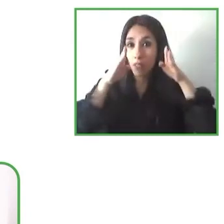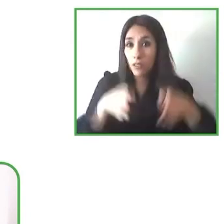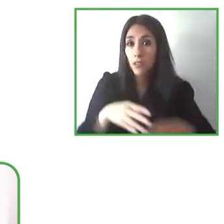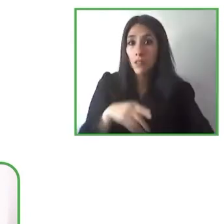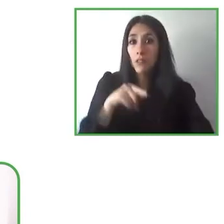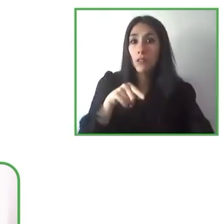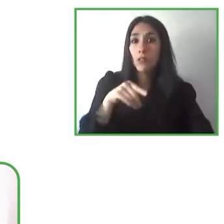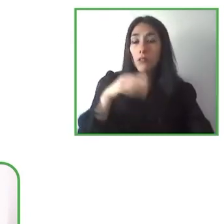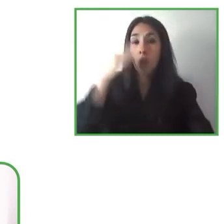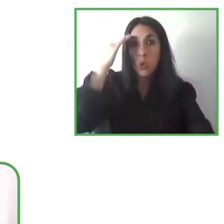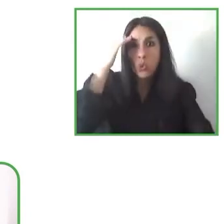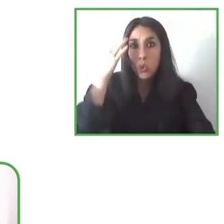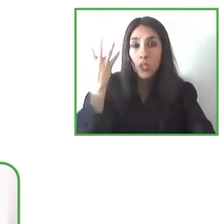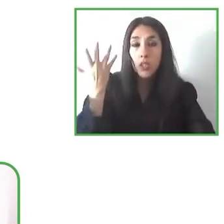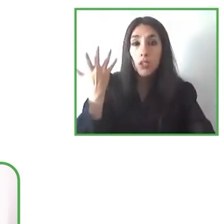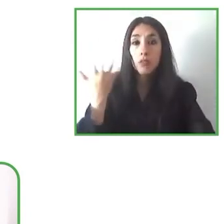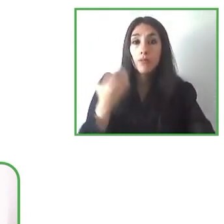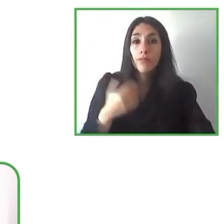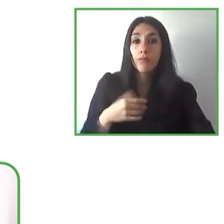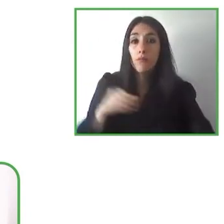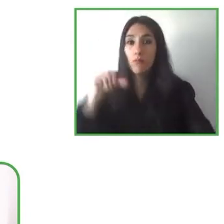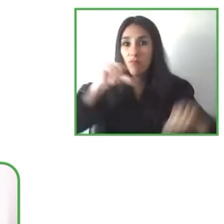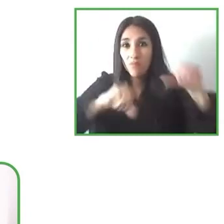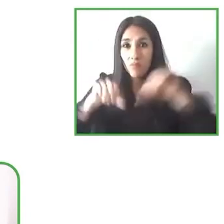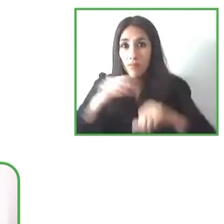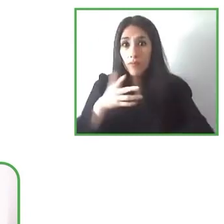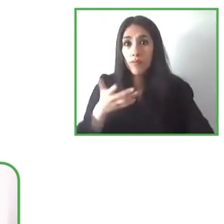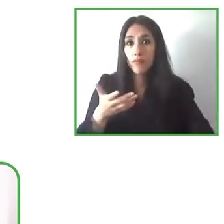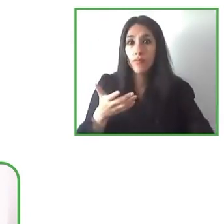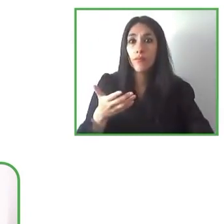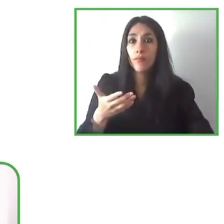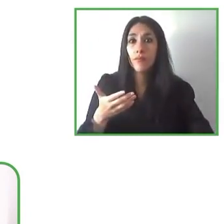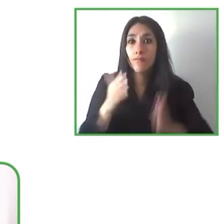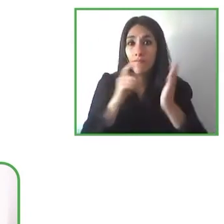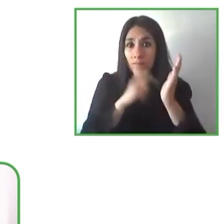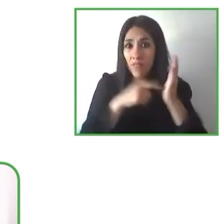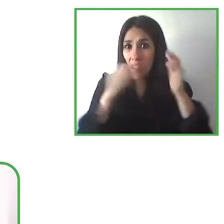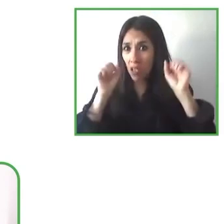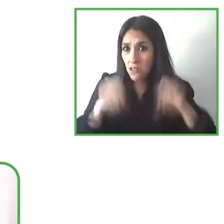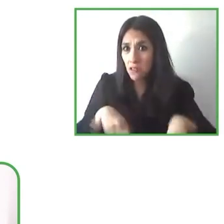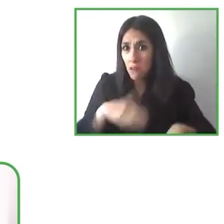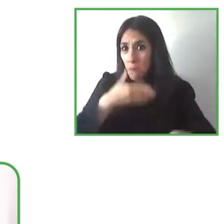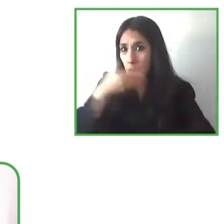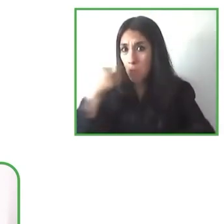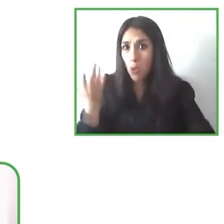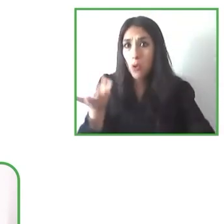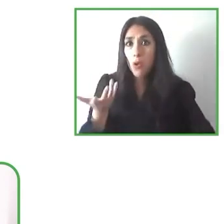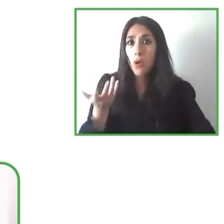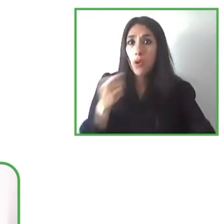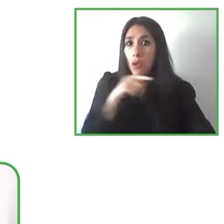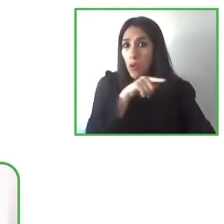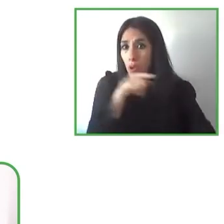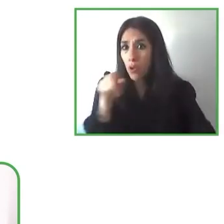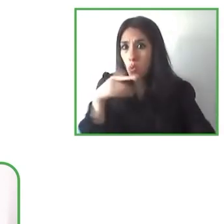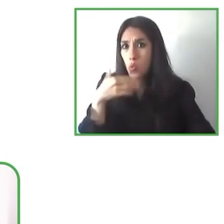syndrome children that have demonstrated they can improve their capacity for reading.